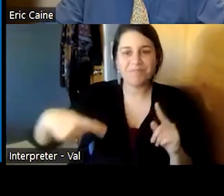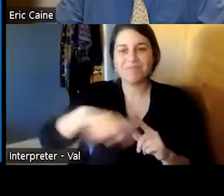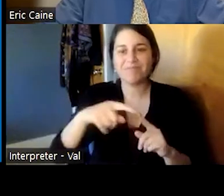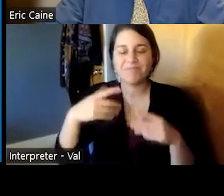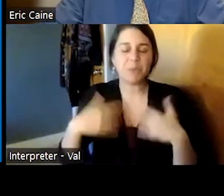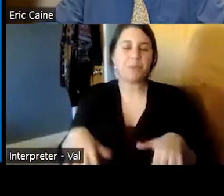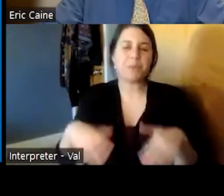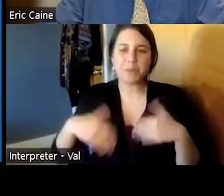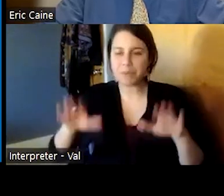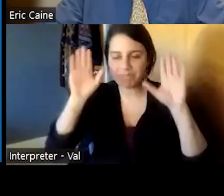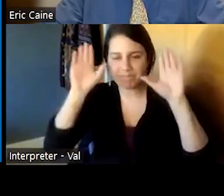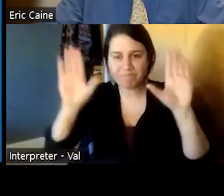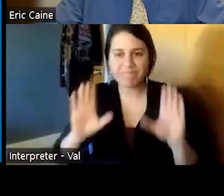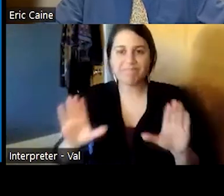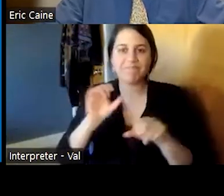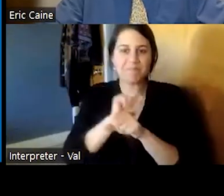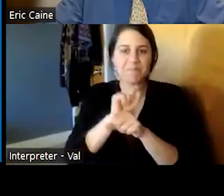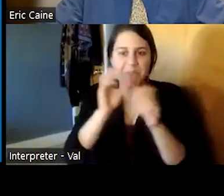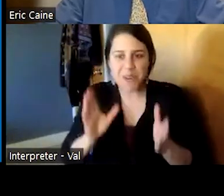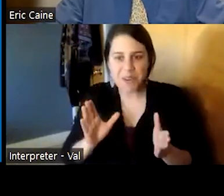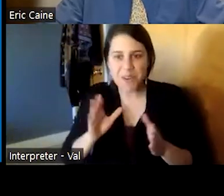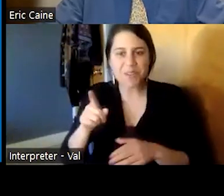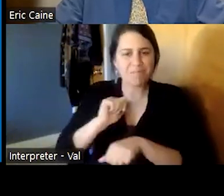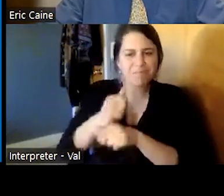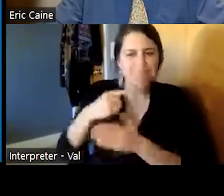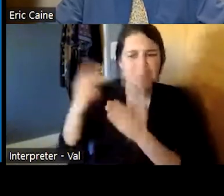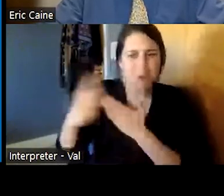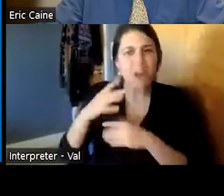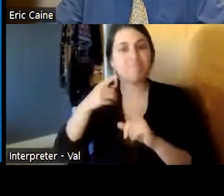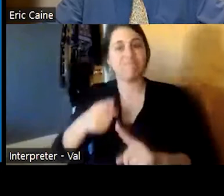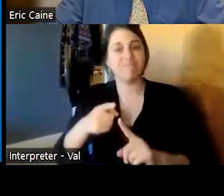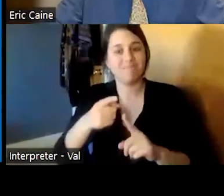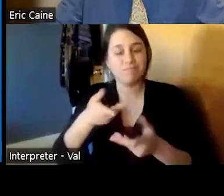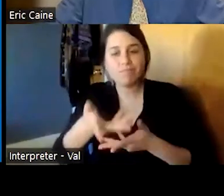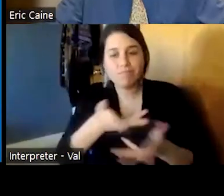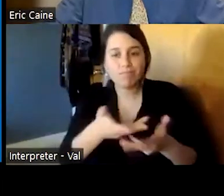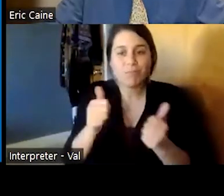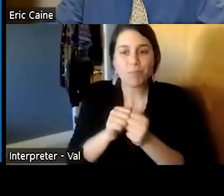to talk about the programs that they've set up to deal with the unique populations that uh really